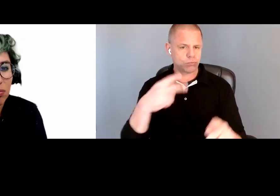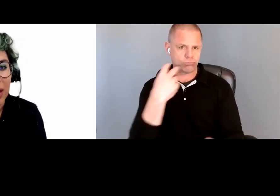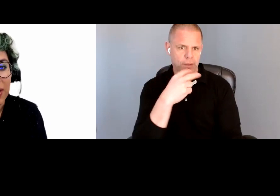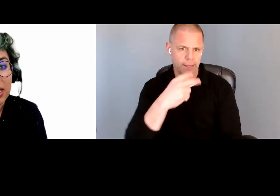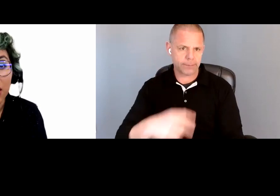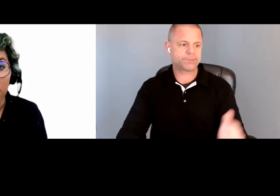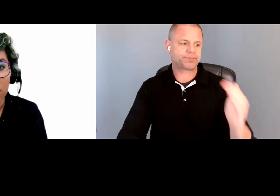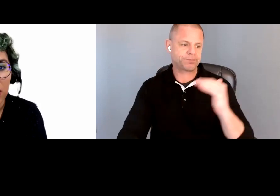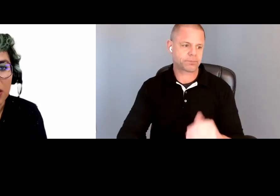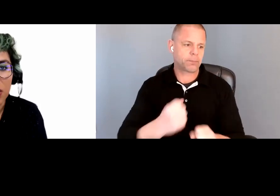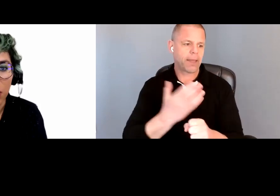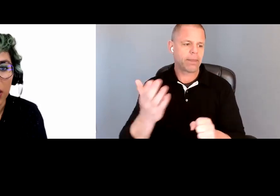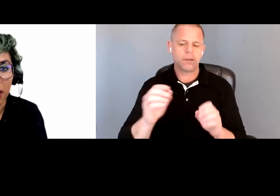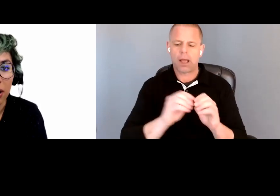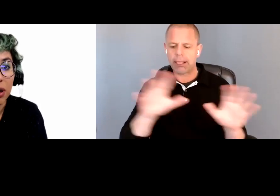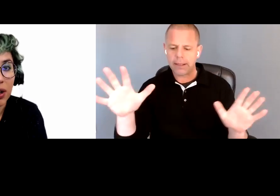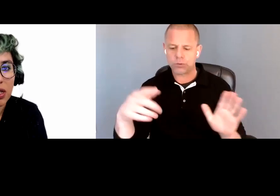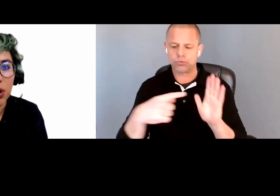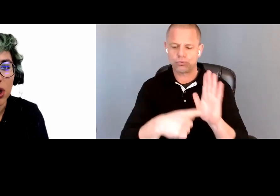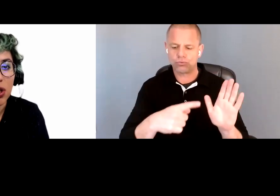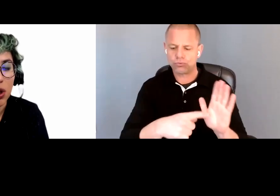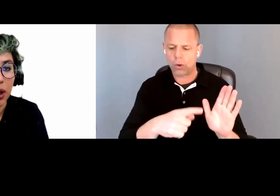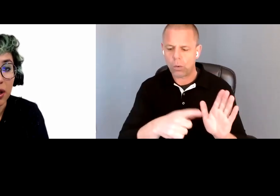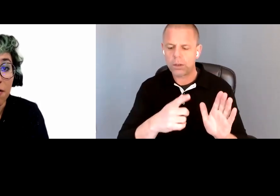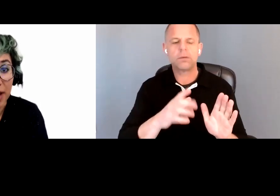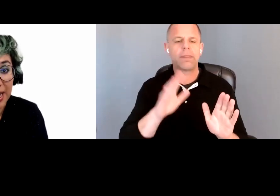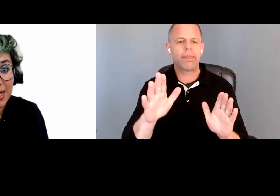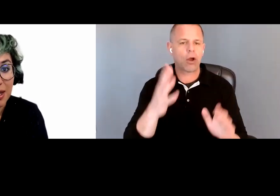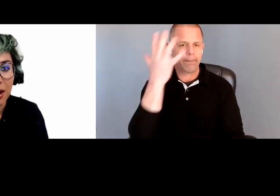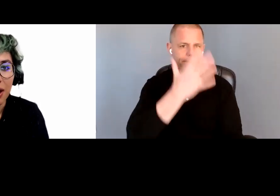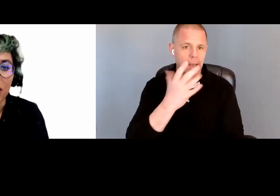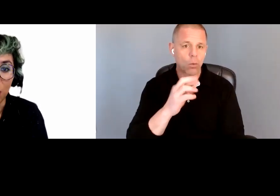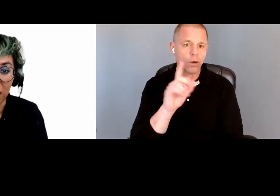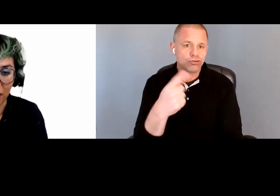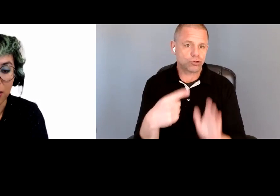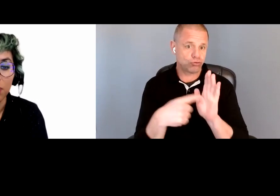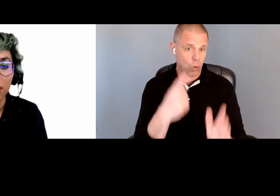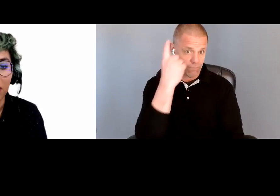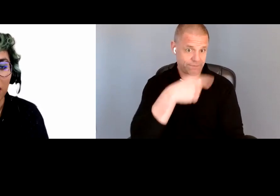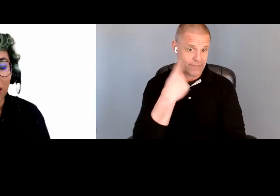make things clearer just showing their appearance or just showing their face can do a lot.